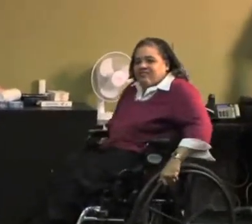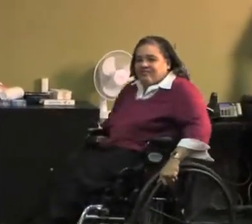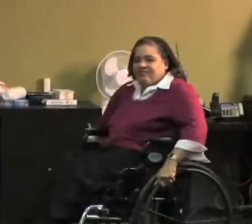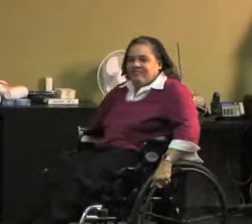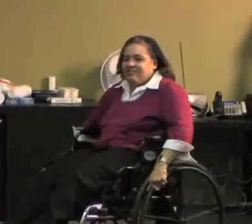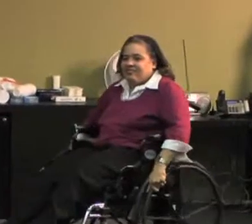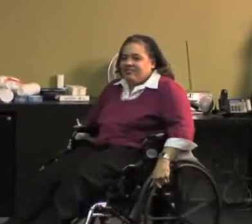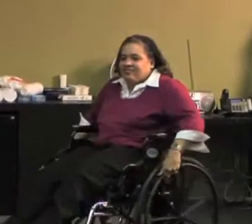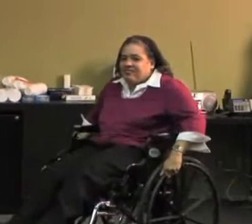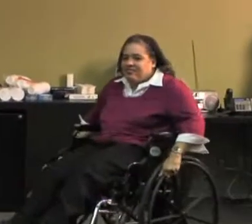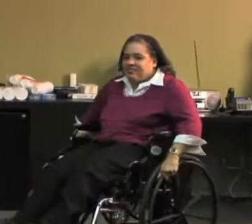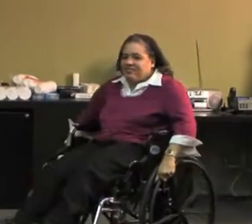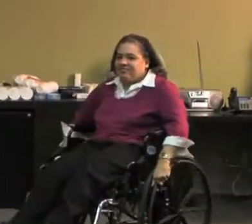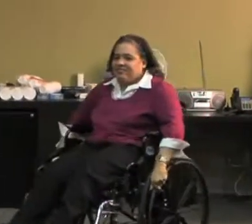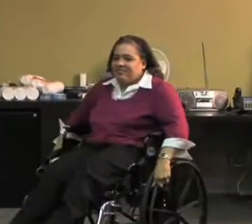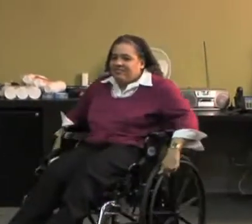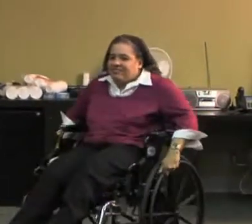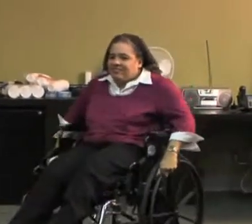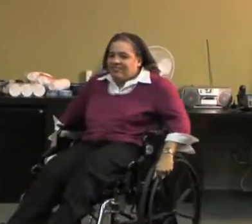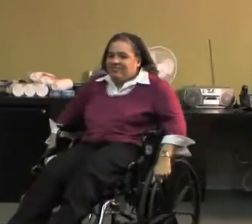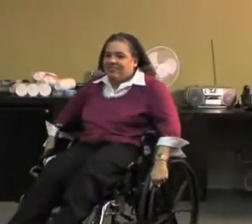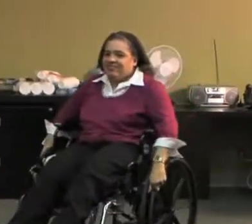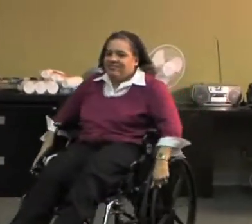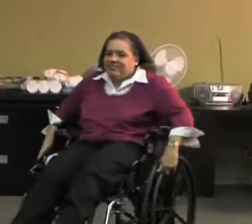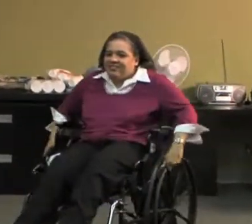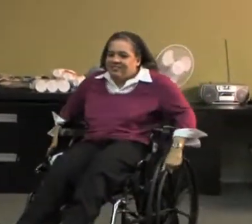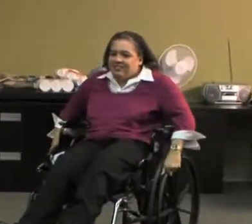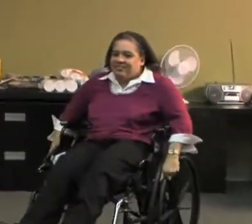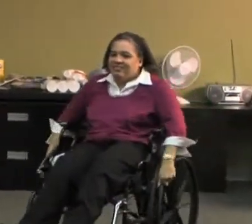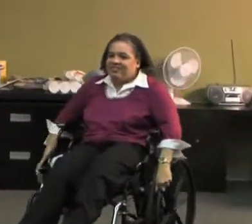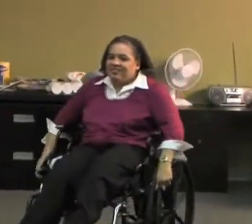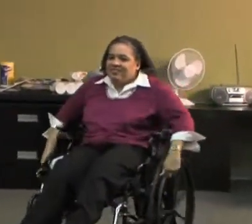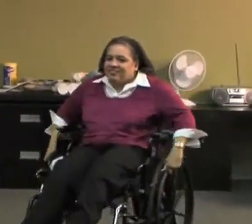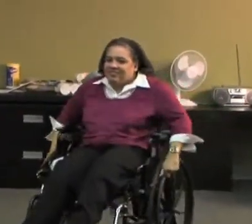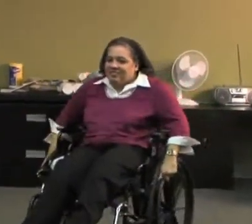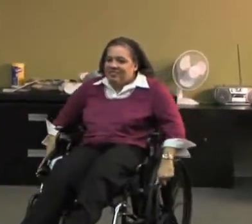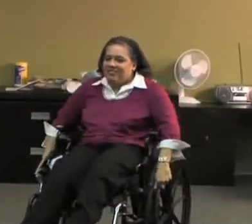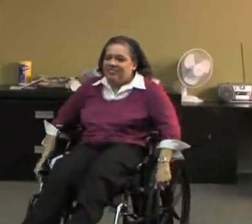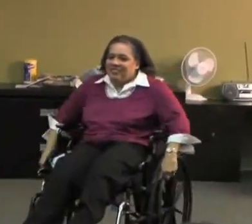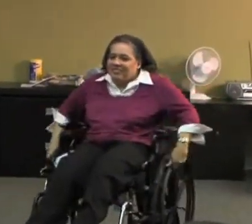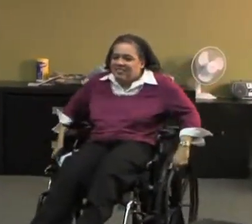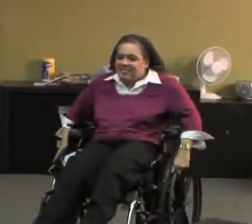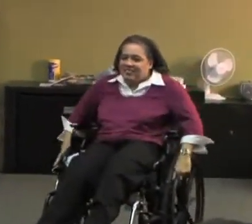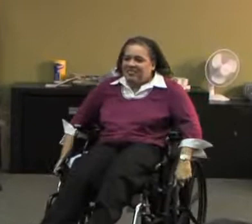TO HELP PROFESSIONALS TO UNDERSTAND PEOPLE WITH DISABILITIES, TO BRING YOU AT THE TABLE AND SAY,